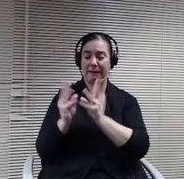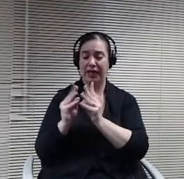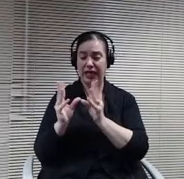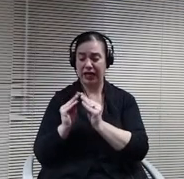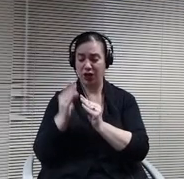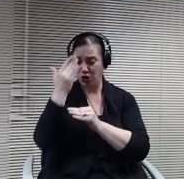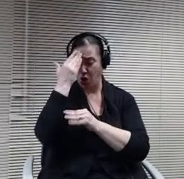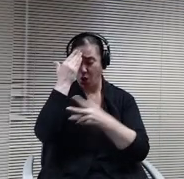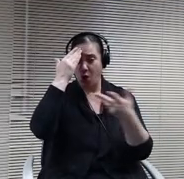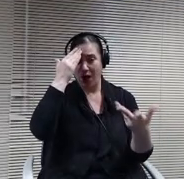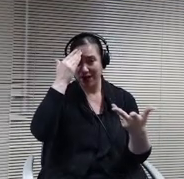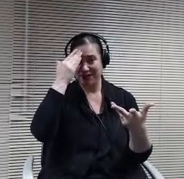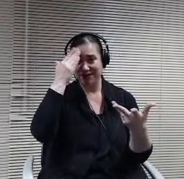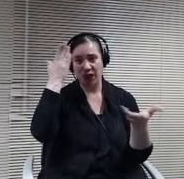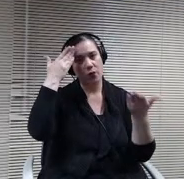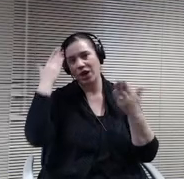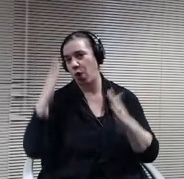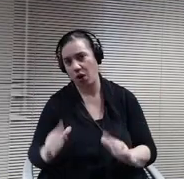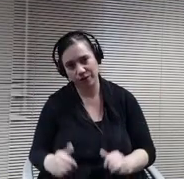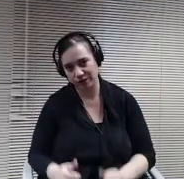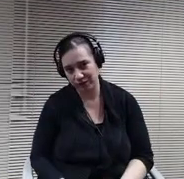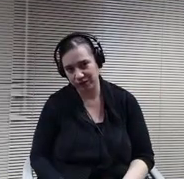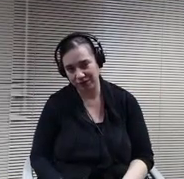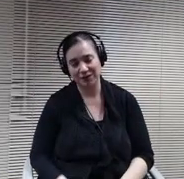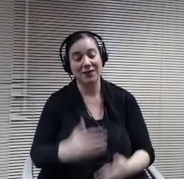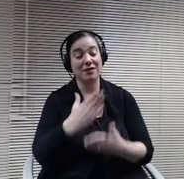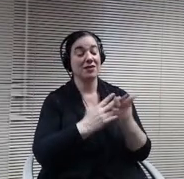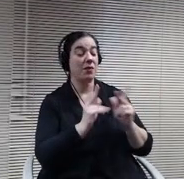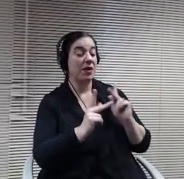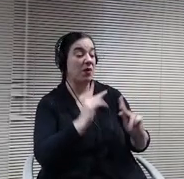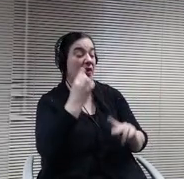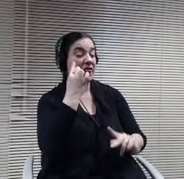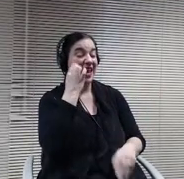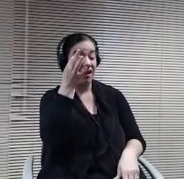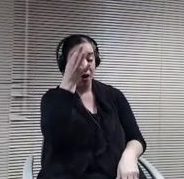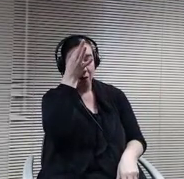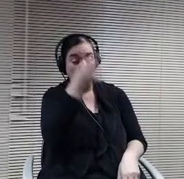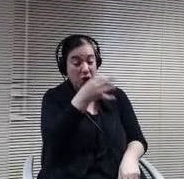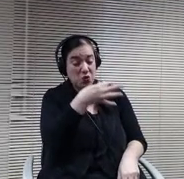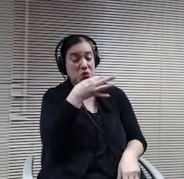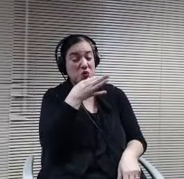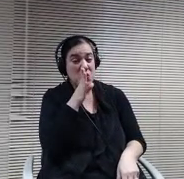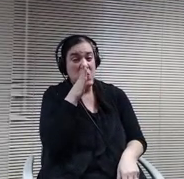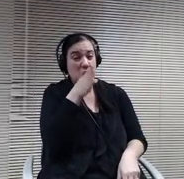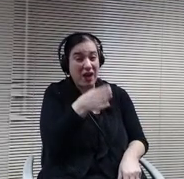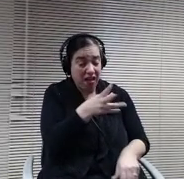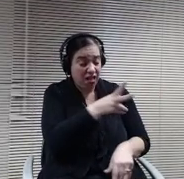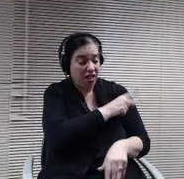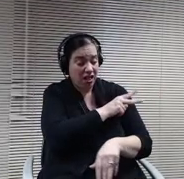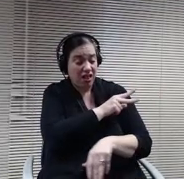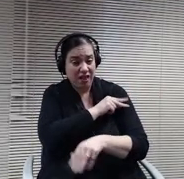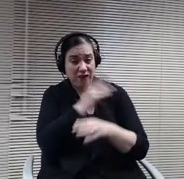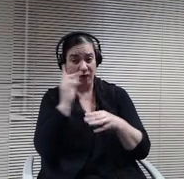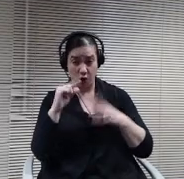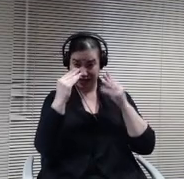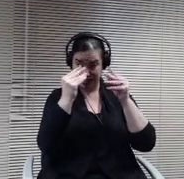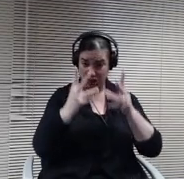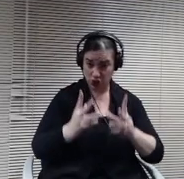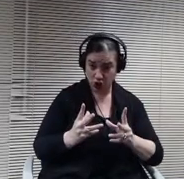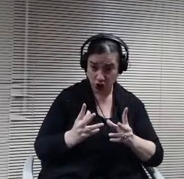Some believe that we're just about around the corner to start vaccinating teachers. And that in fact, in some counties